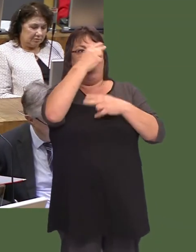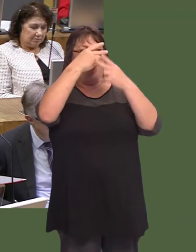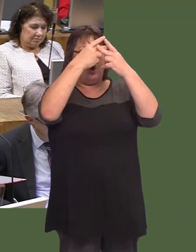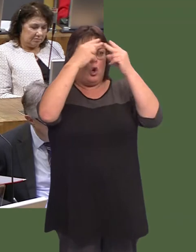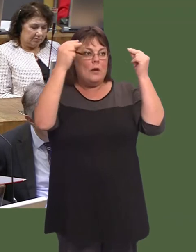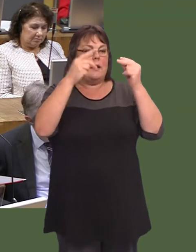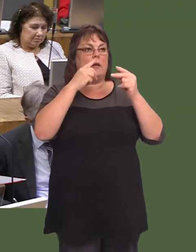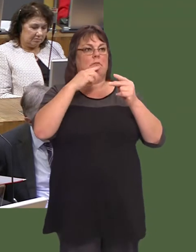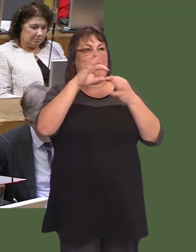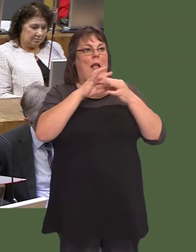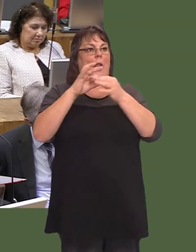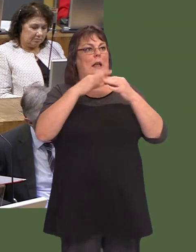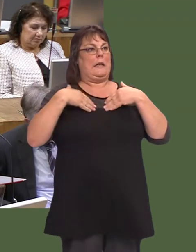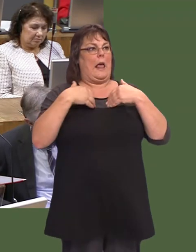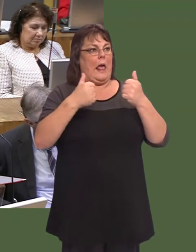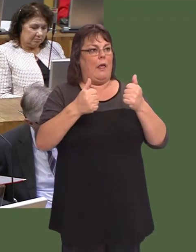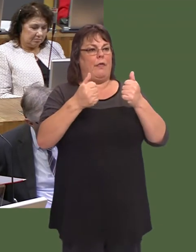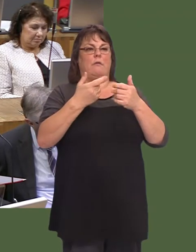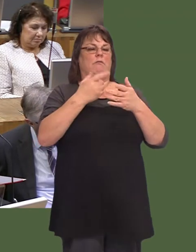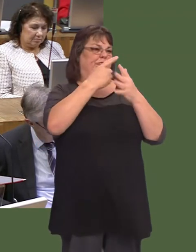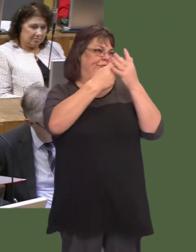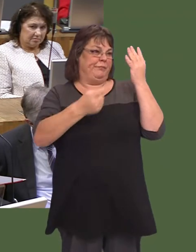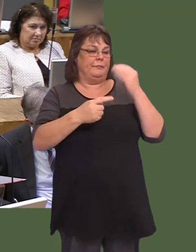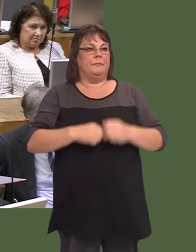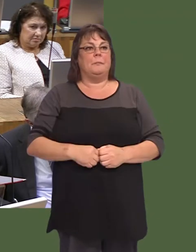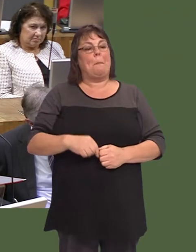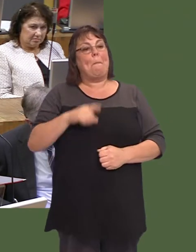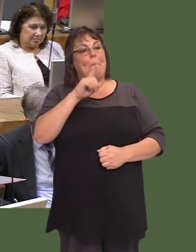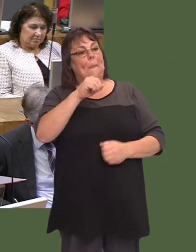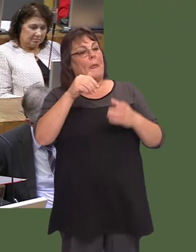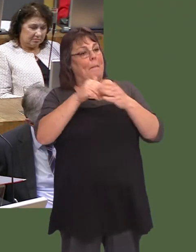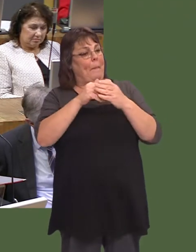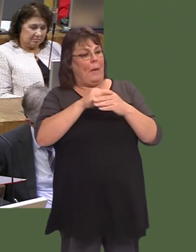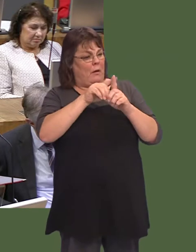Wrth gwrs, bydd yr Aelod yn gwybod am y datganiad a gafodd ei wneud cyn yr haf ynglyn ‚ír